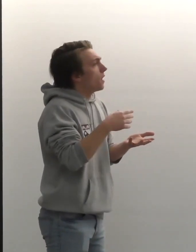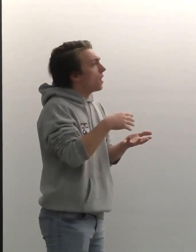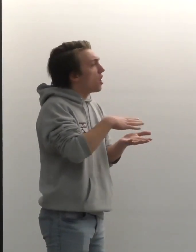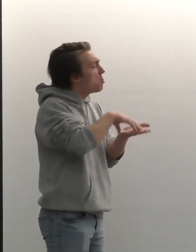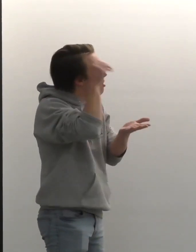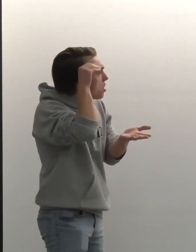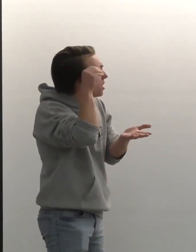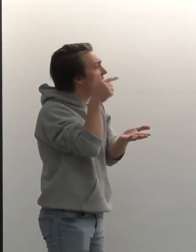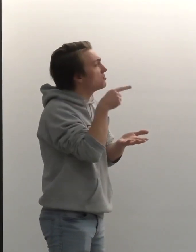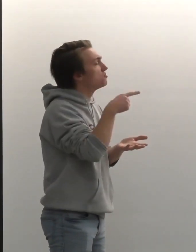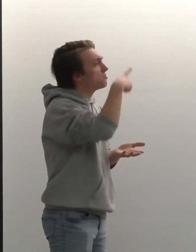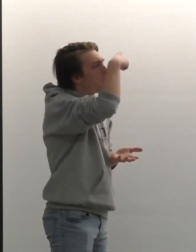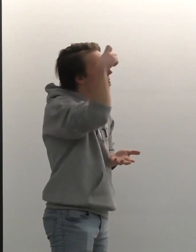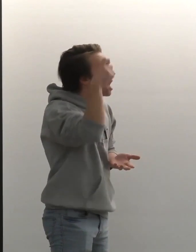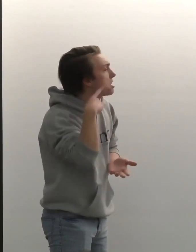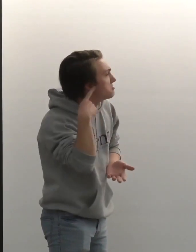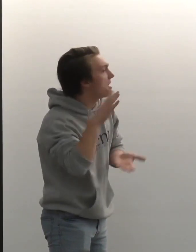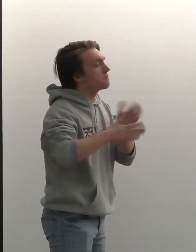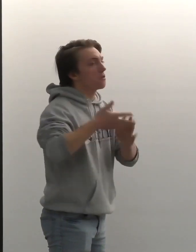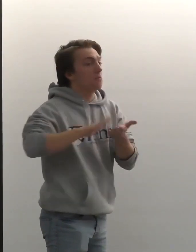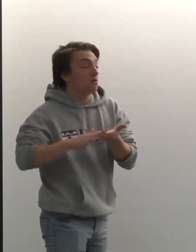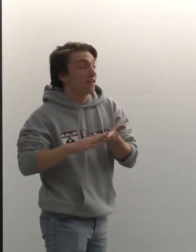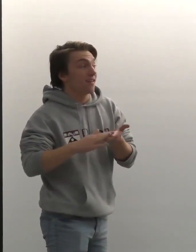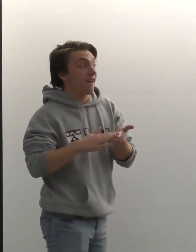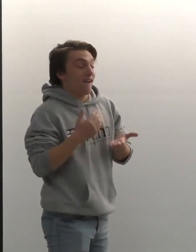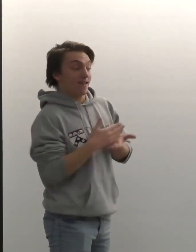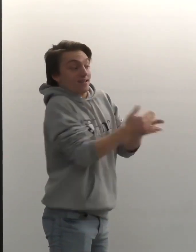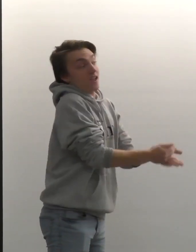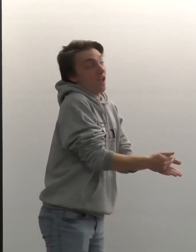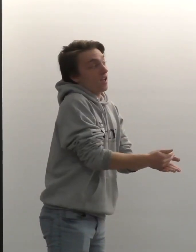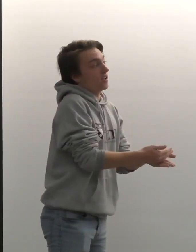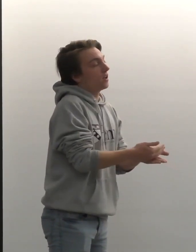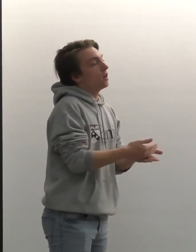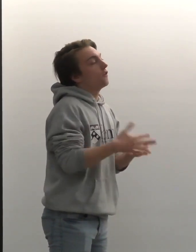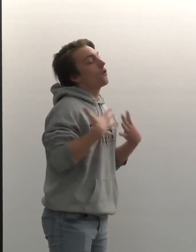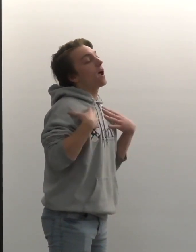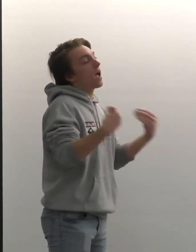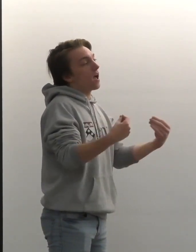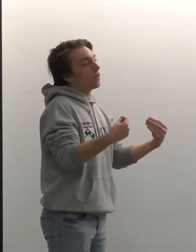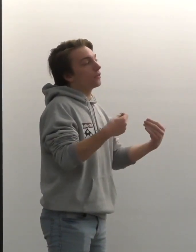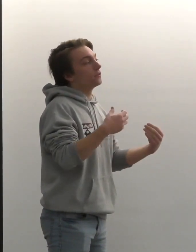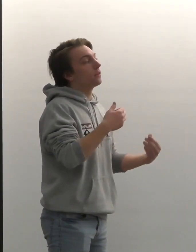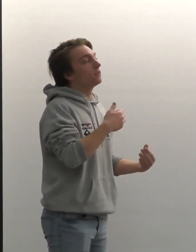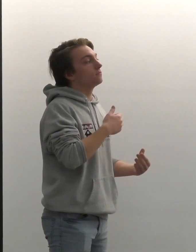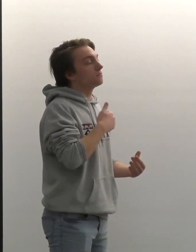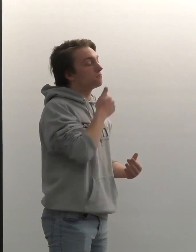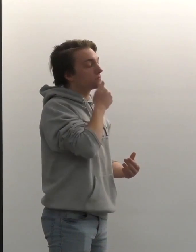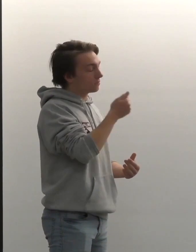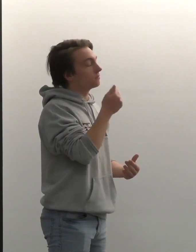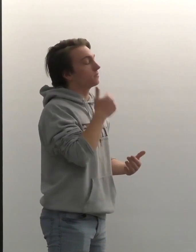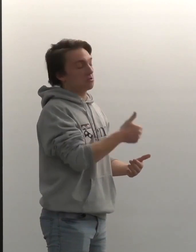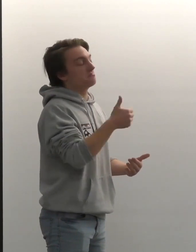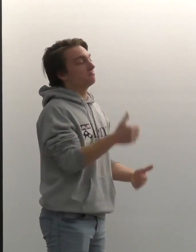has worse health than the white deaf--